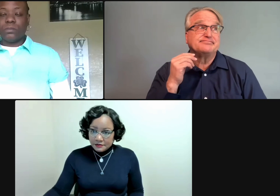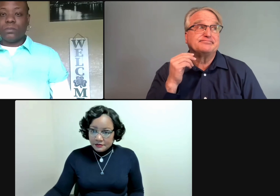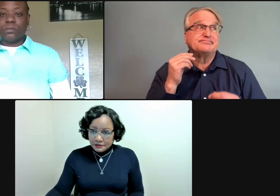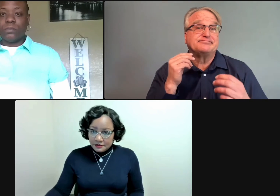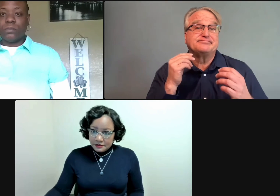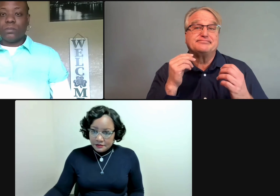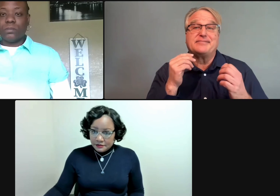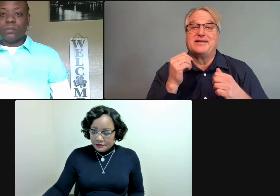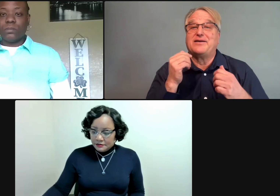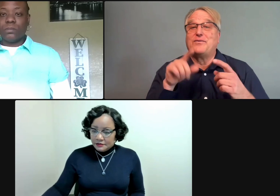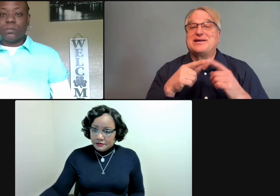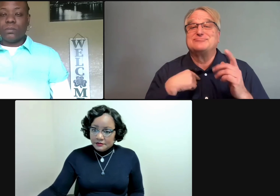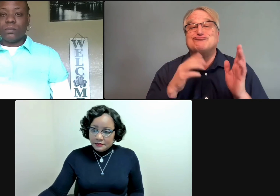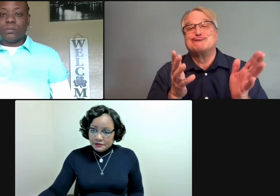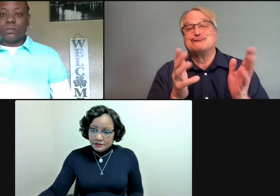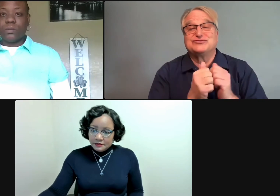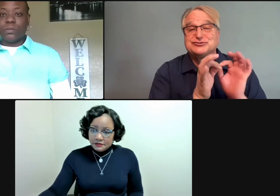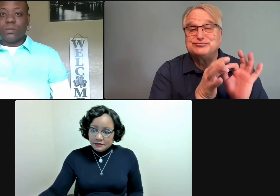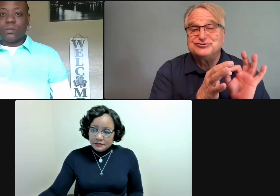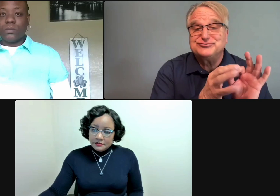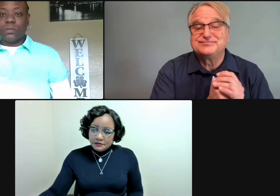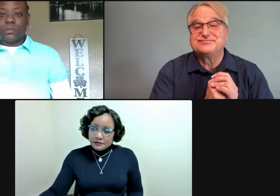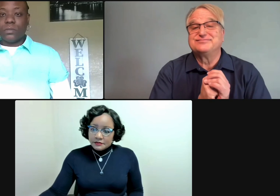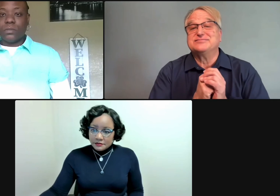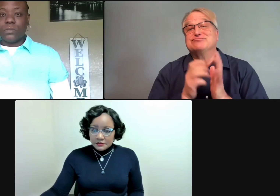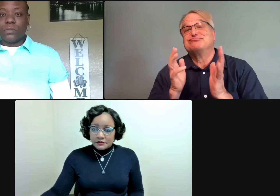Whenever I've been talking with interpreters or other deaf people who function in a mainstream